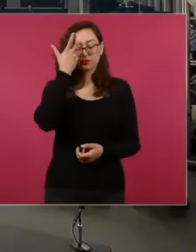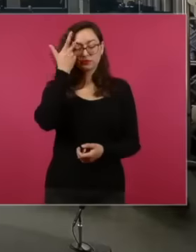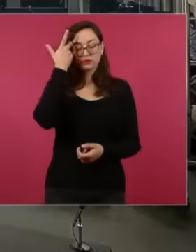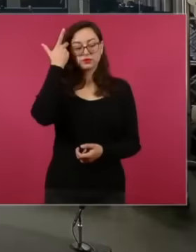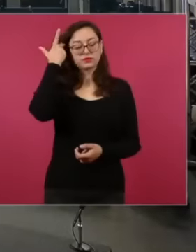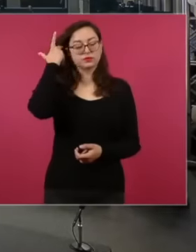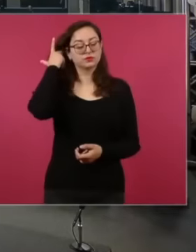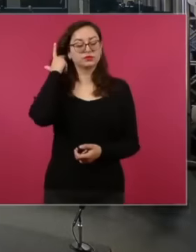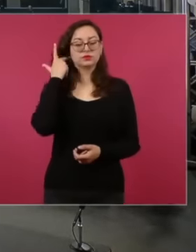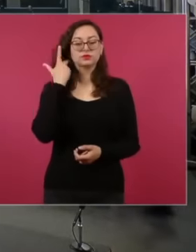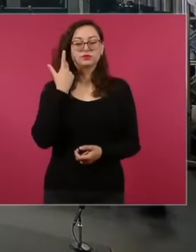all that has to